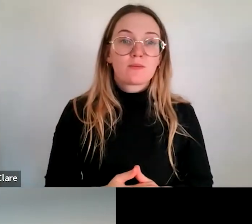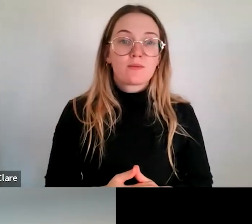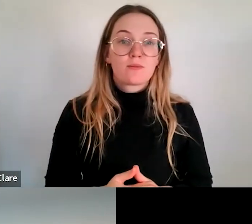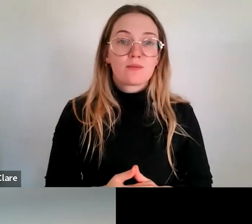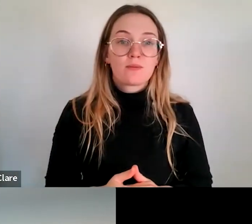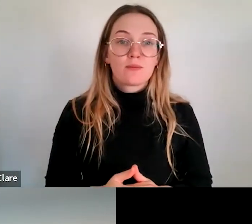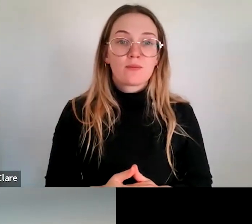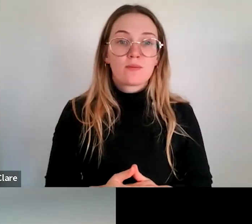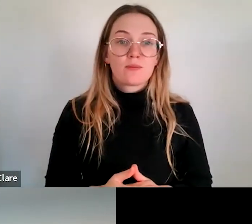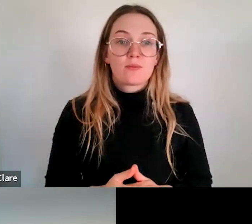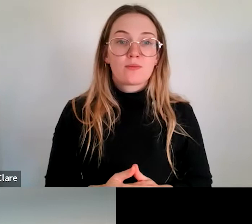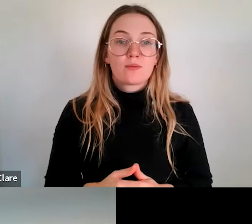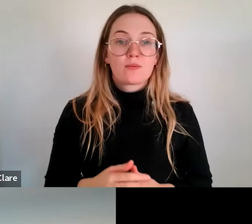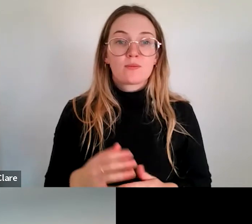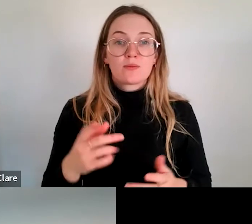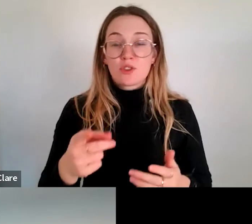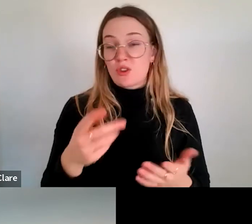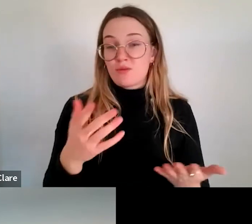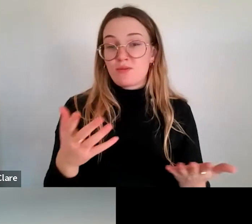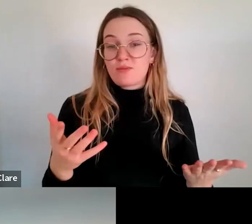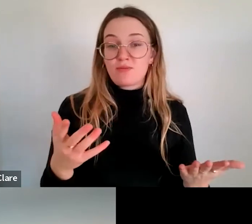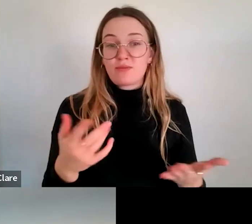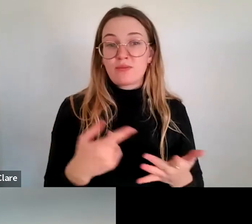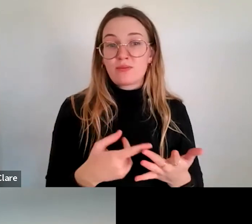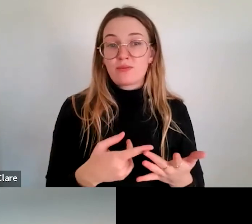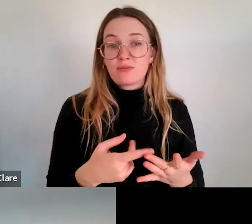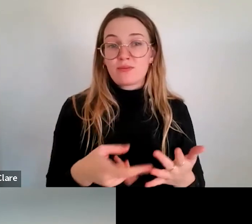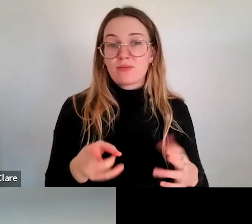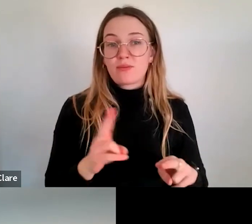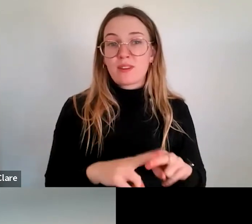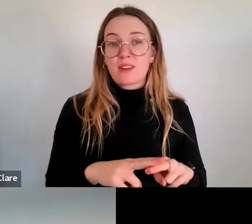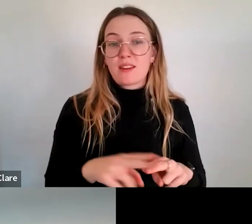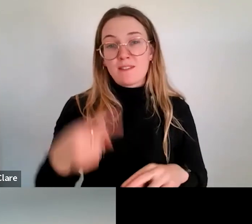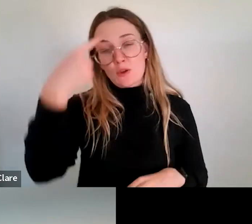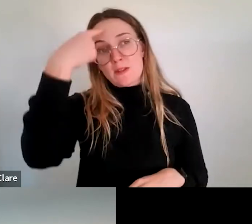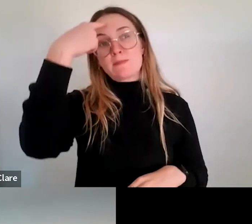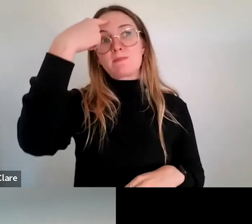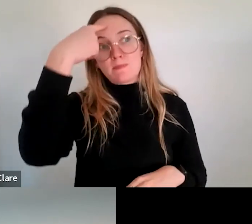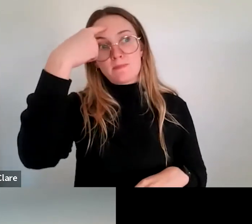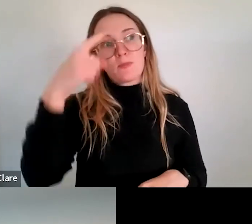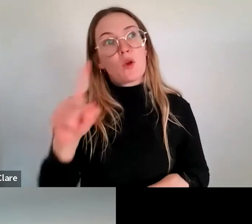could look at it from almost as if, OK, what would a fellowship-type